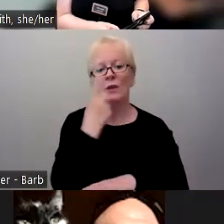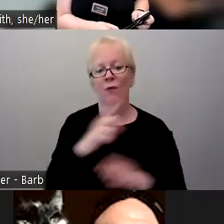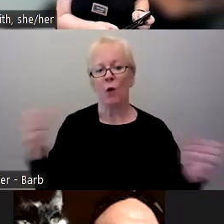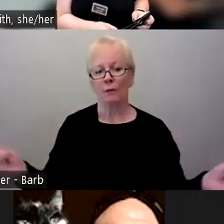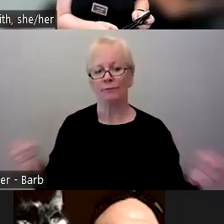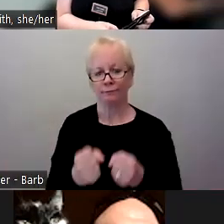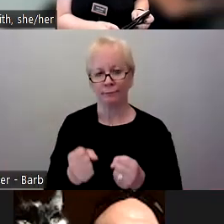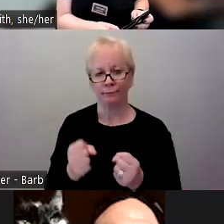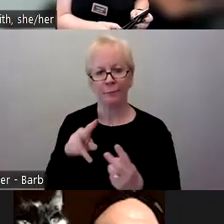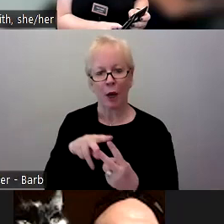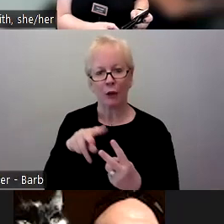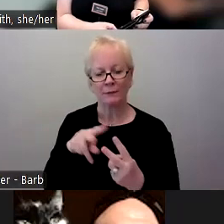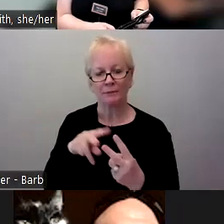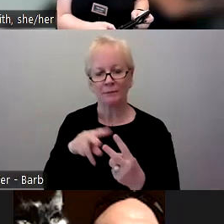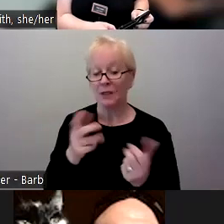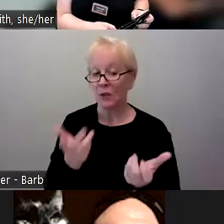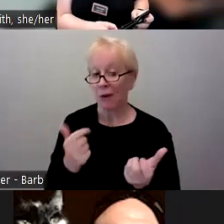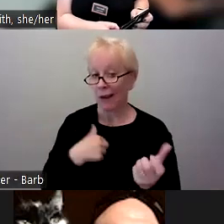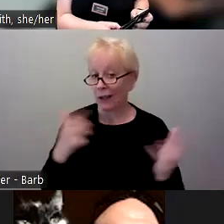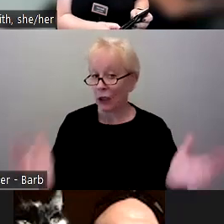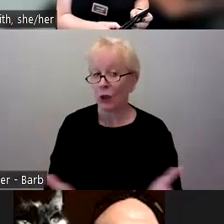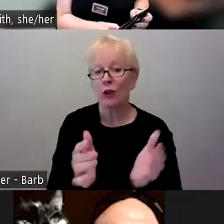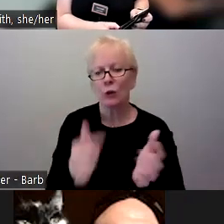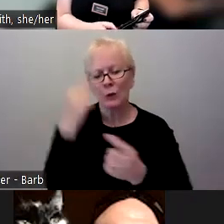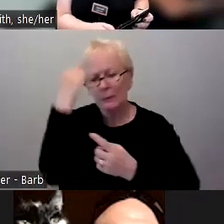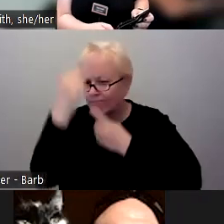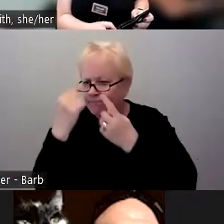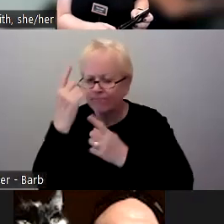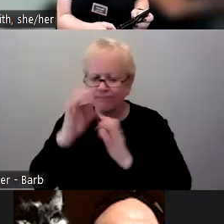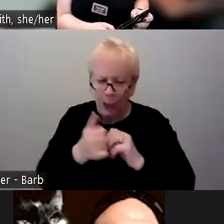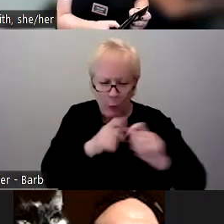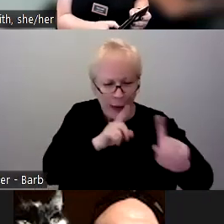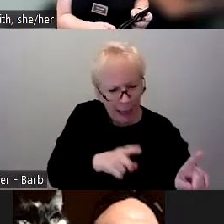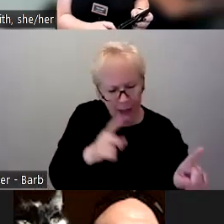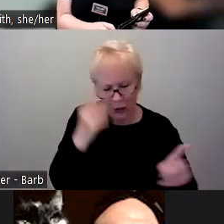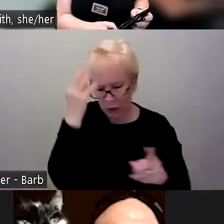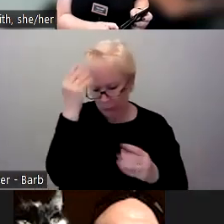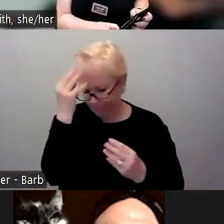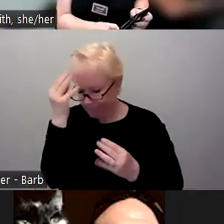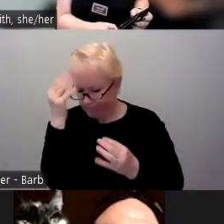So encouraging you to be thoughtful in reflecting on what your hopes are for the program or